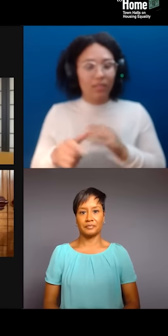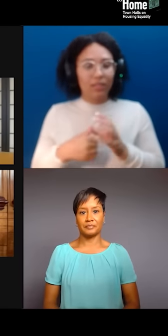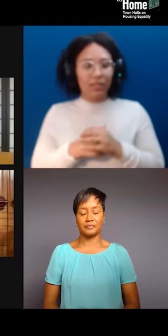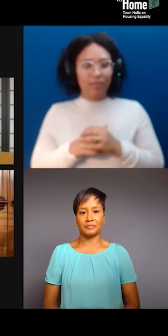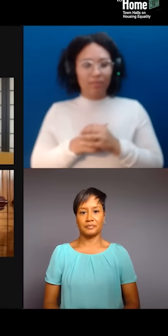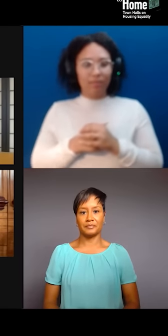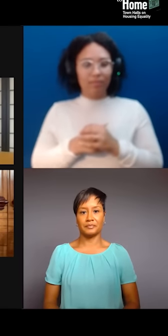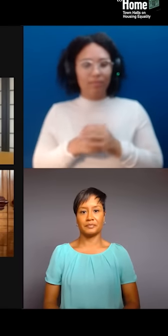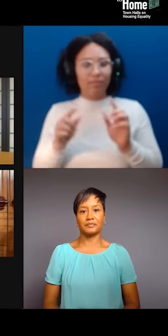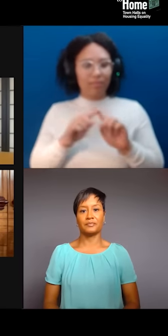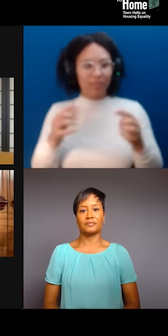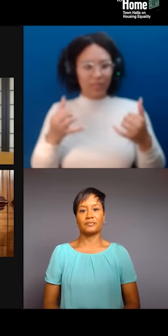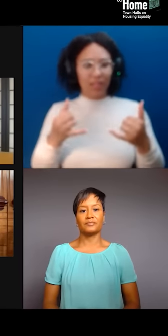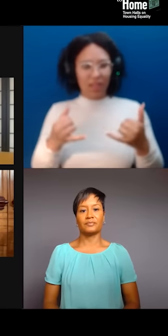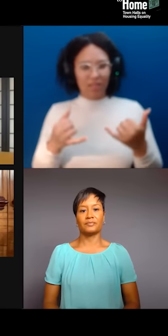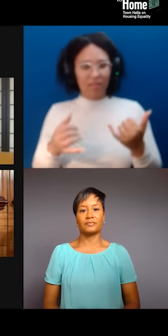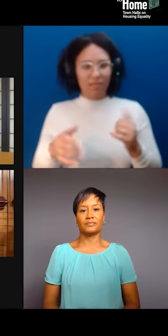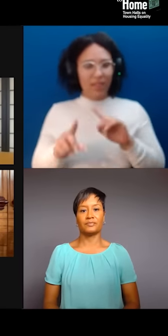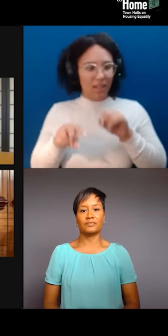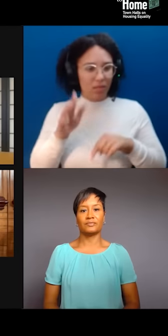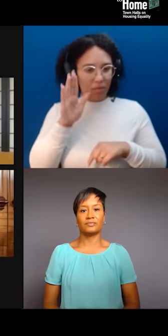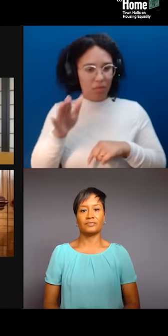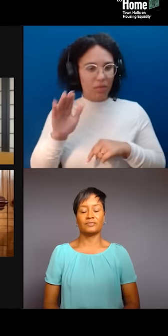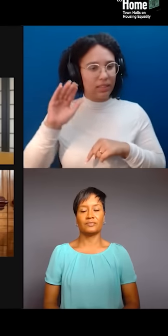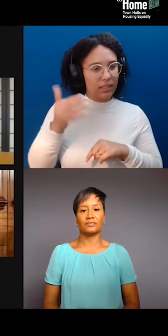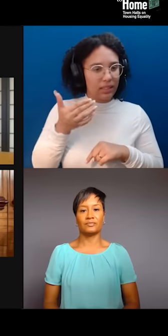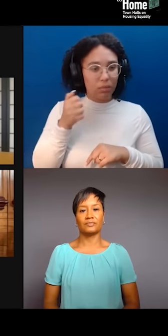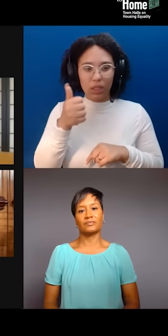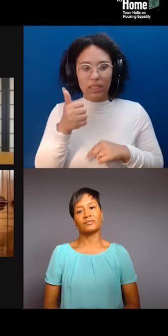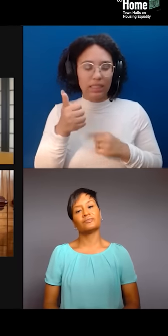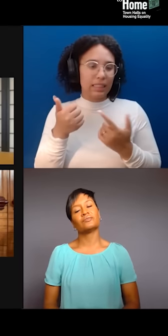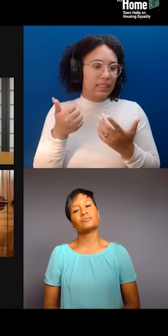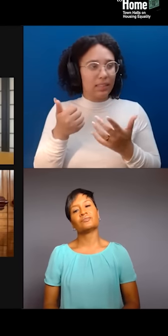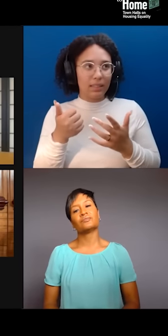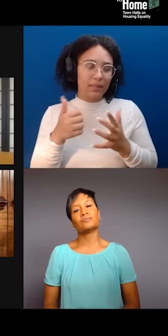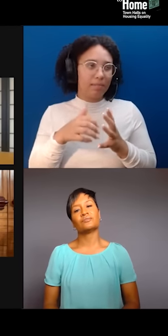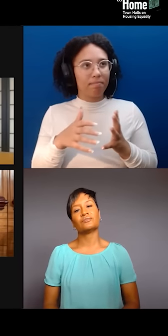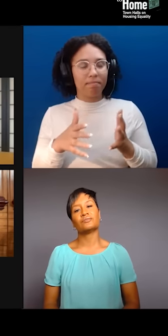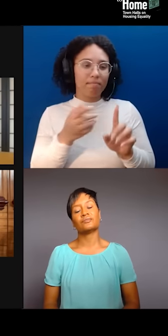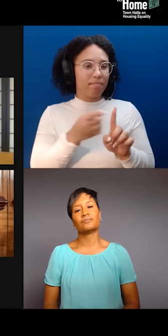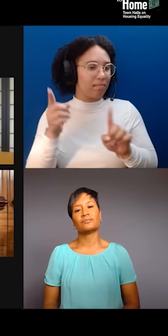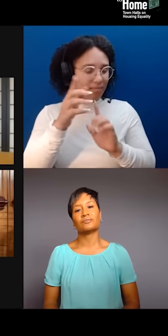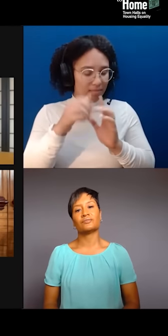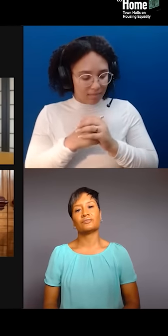And that is that, in my home community in Carcross, which is in the Yukon, Canada. It's short for Caribou Crossing,